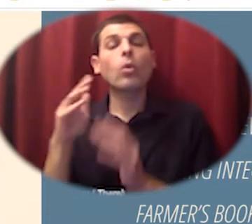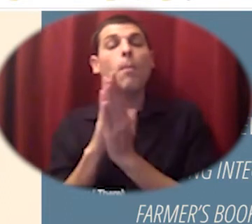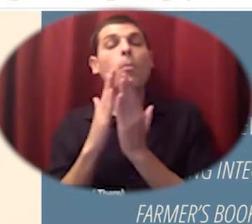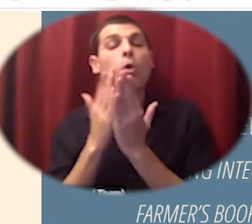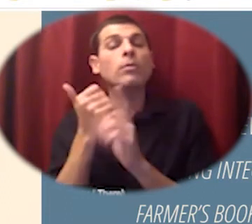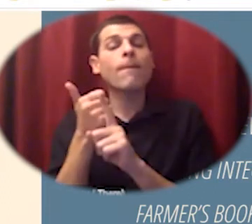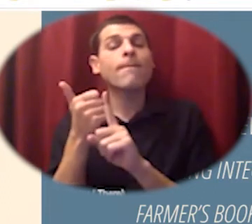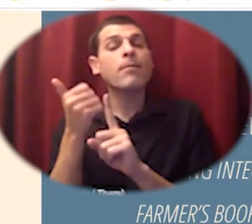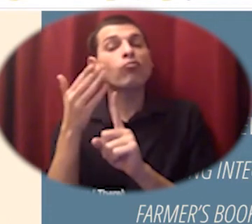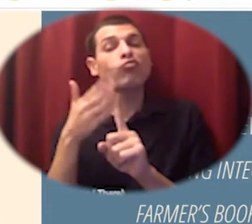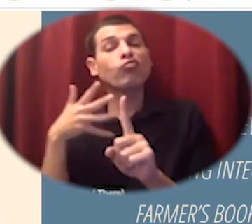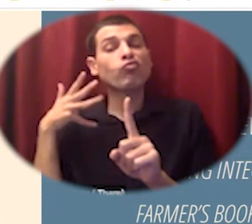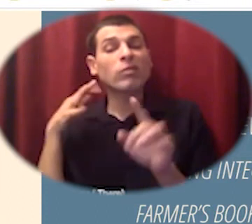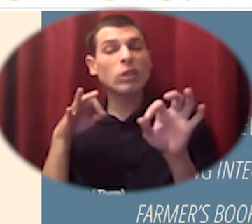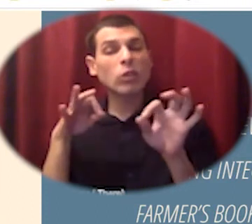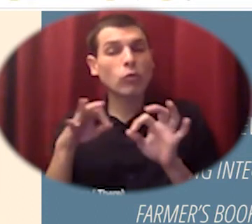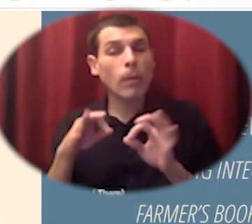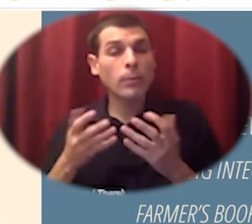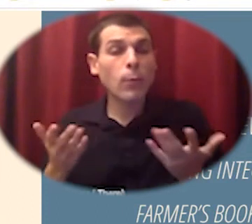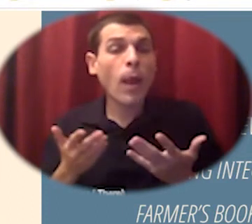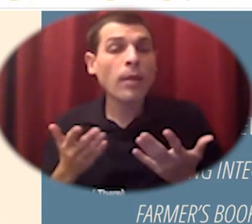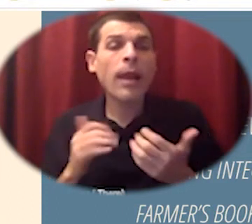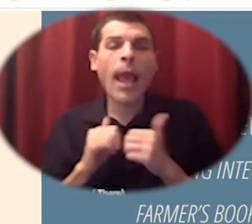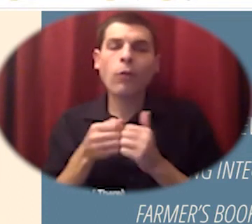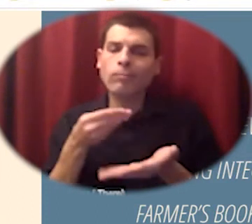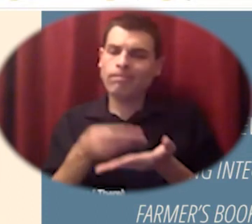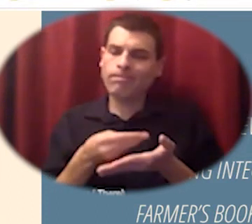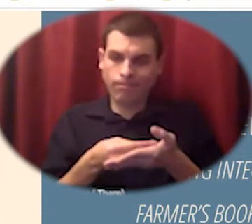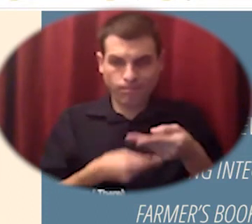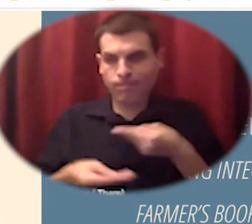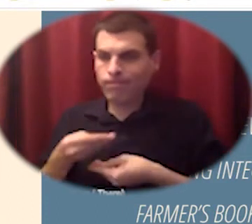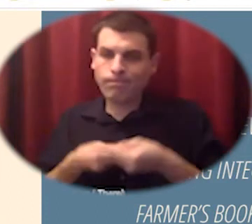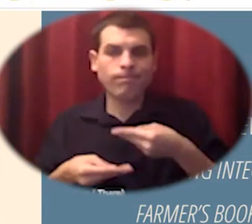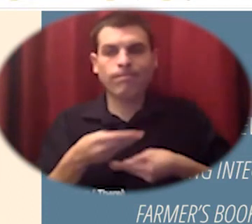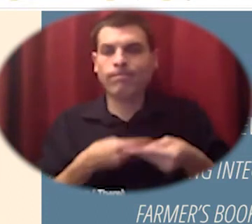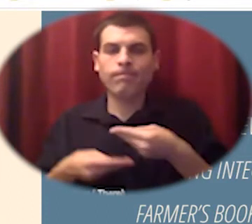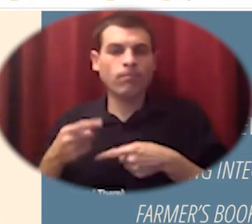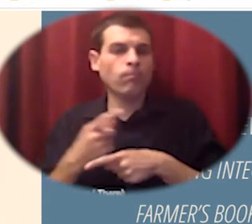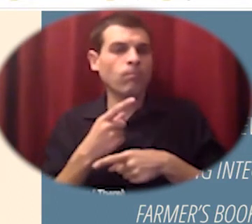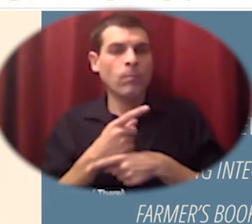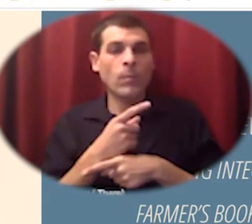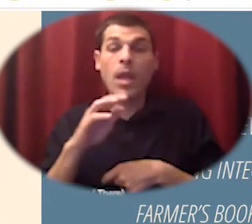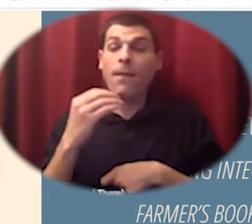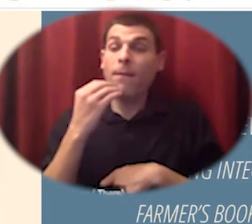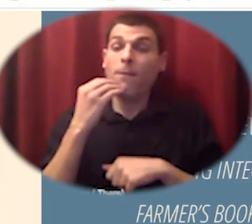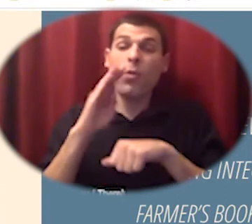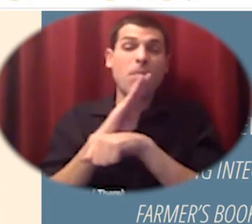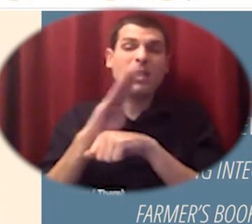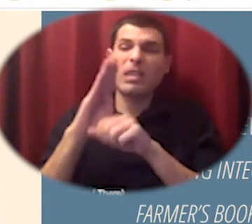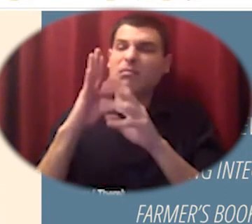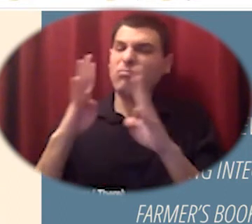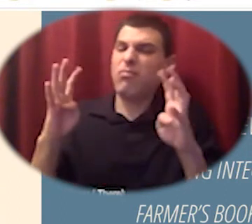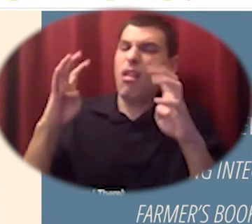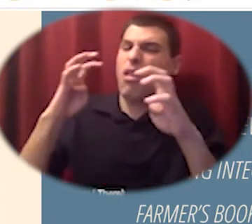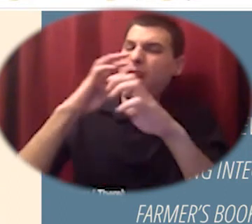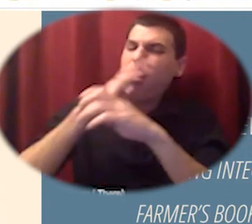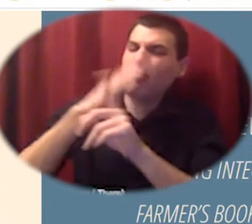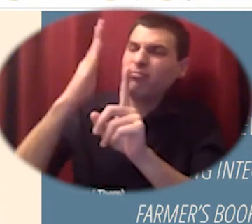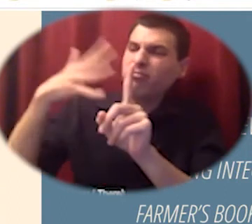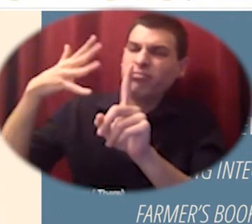financial literacy and understanding the different enterprises that could make up these farms that